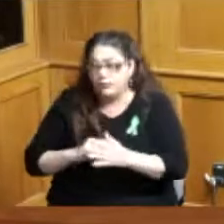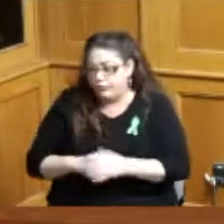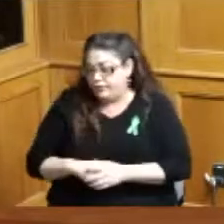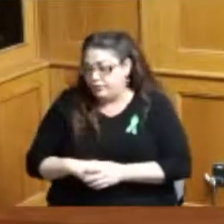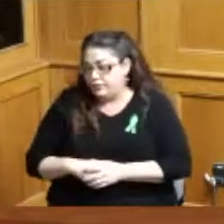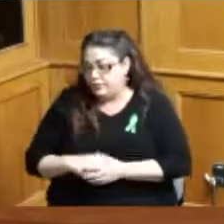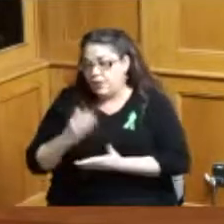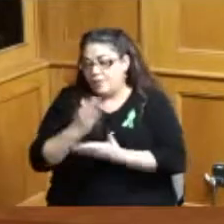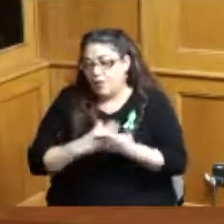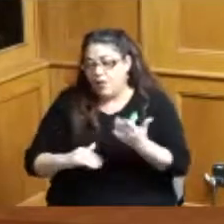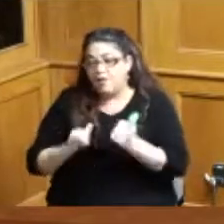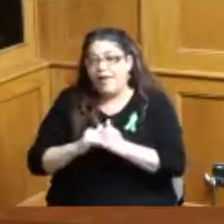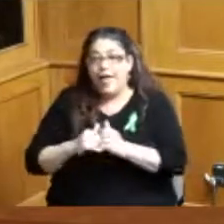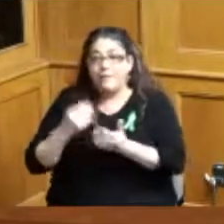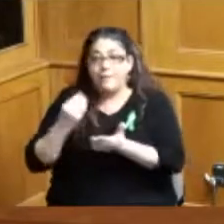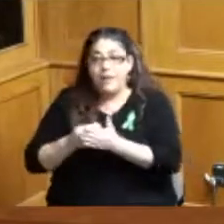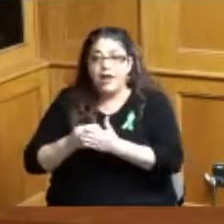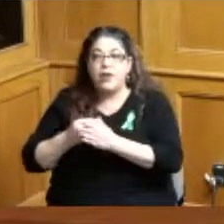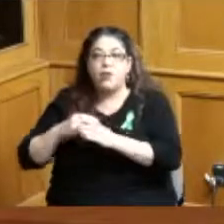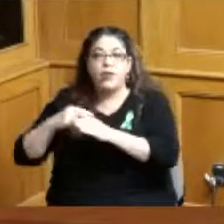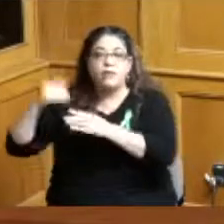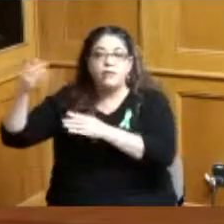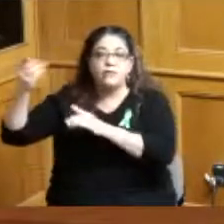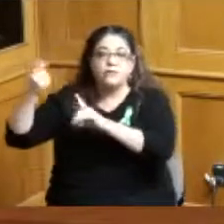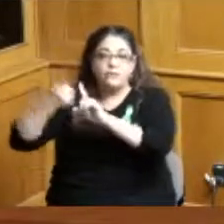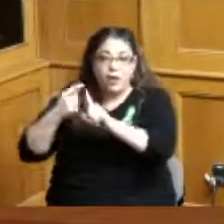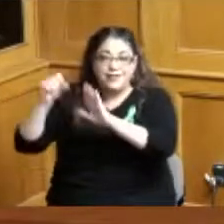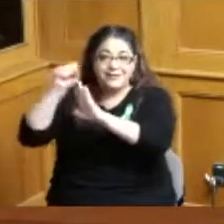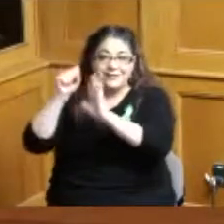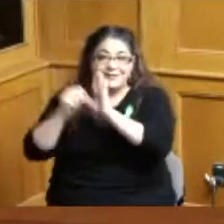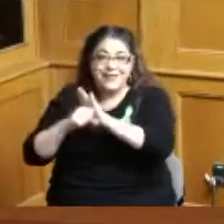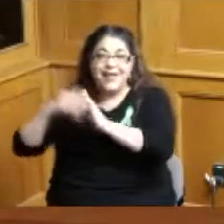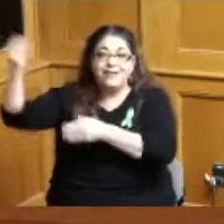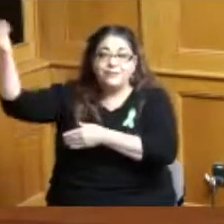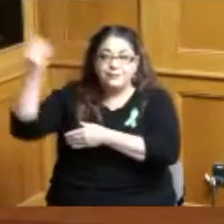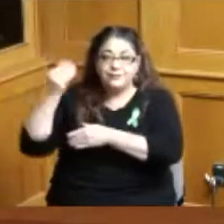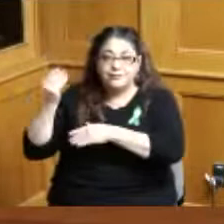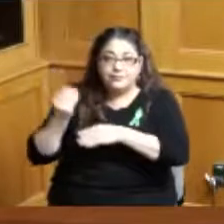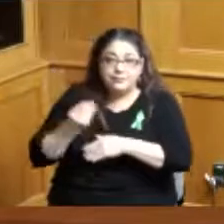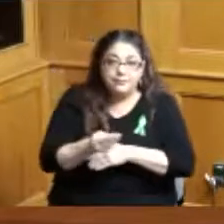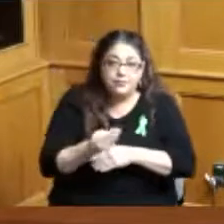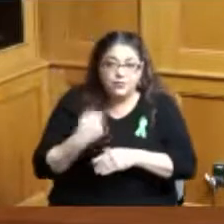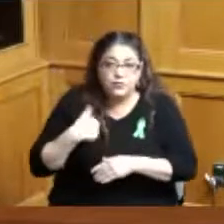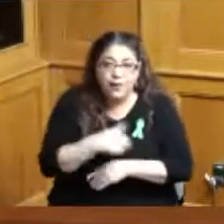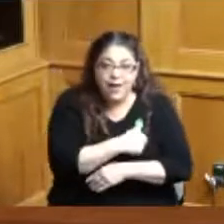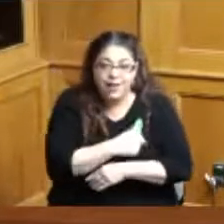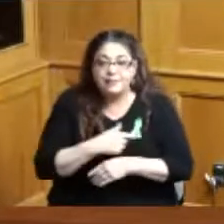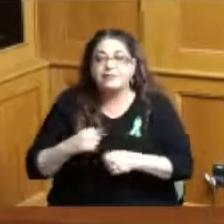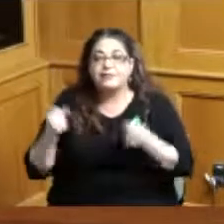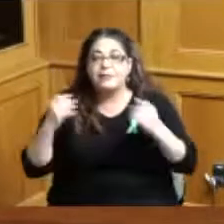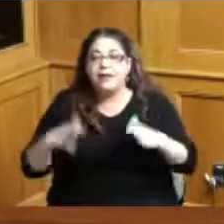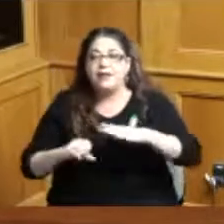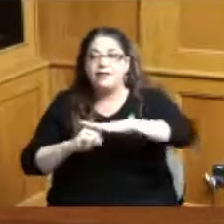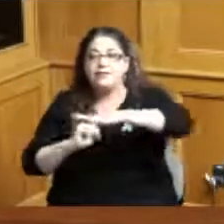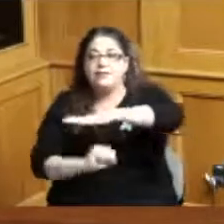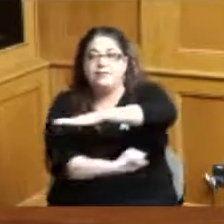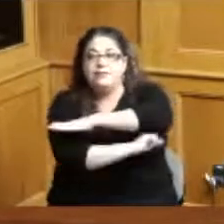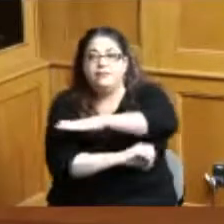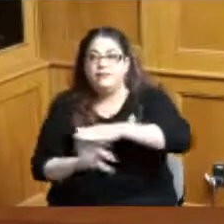funnel down through the state into a foundation there are multiple foundations local foundations